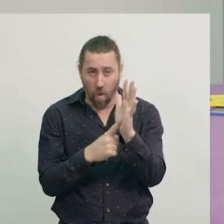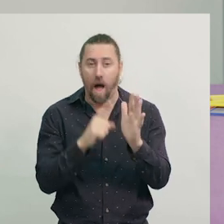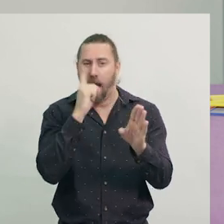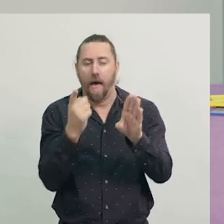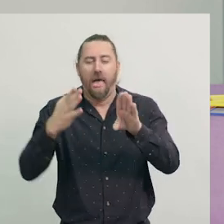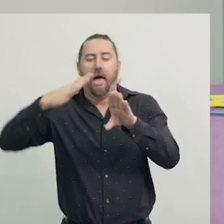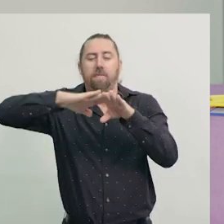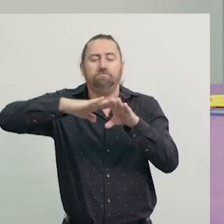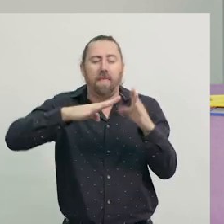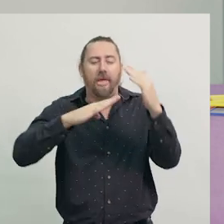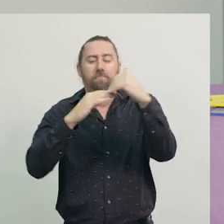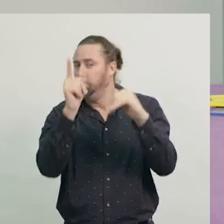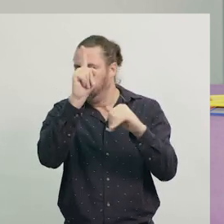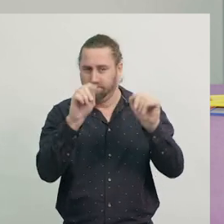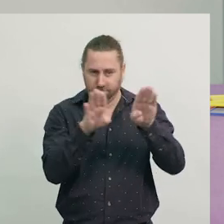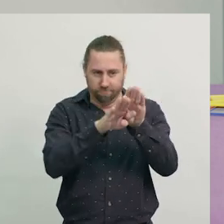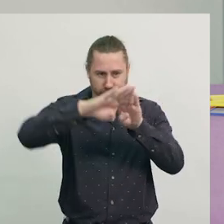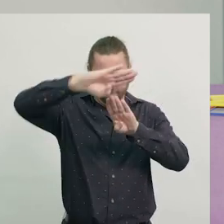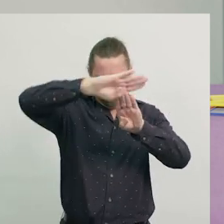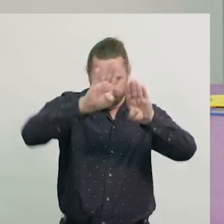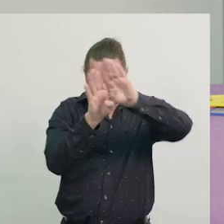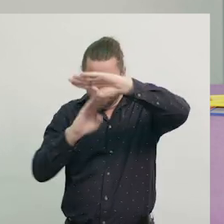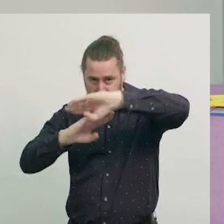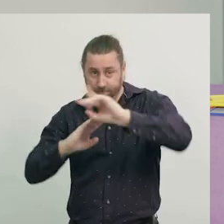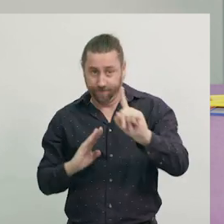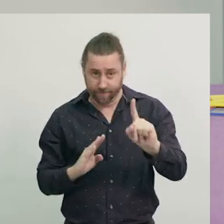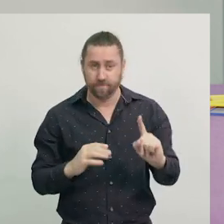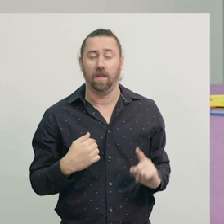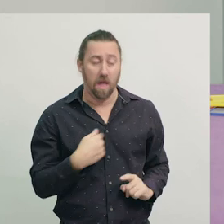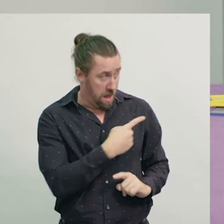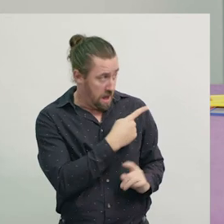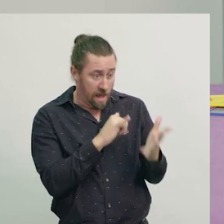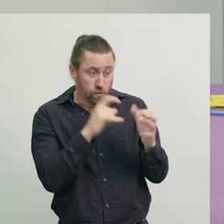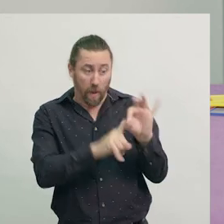All seven pieces must be used, and no piece can overlap.